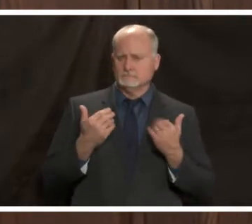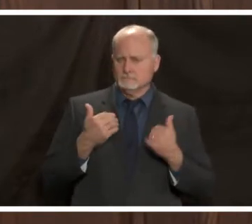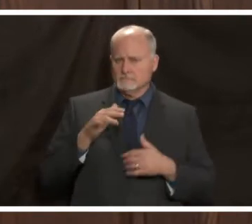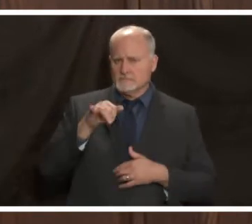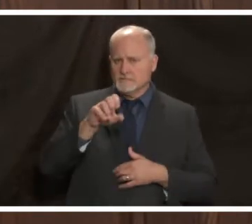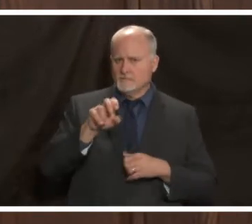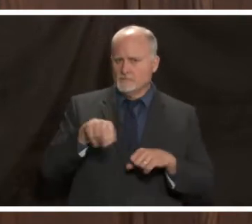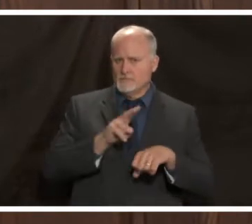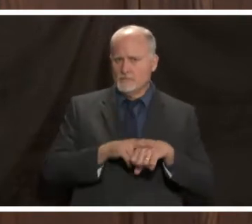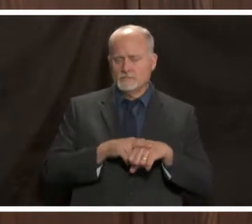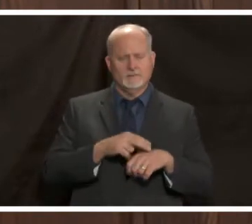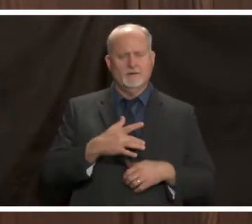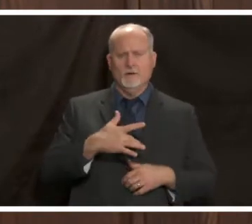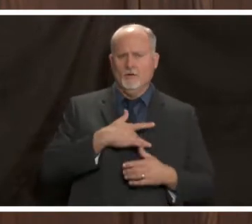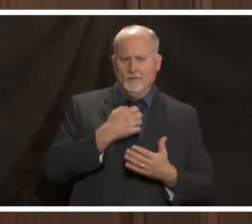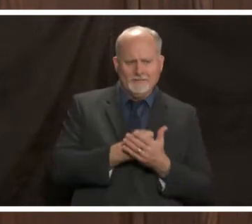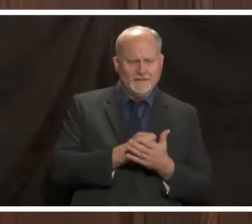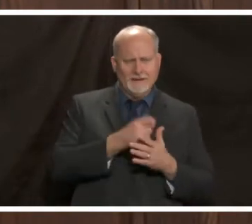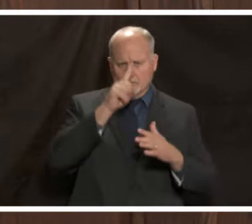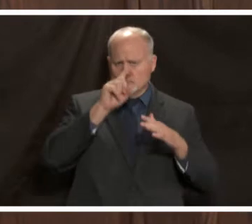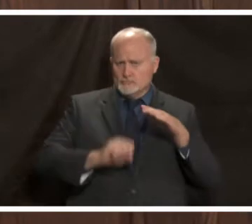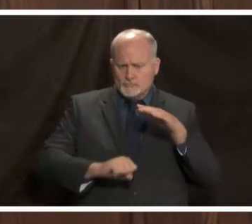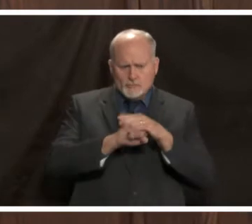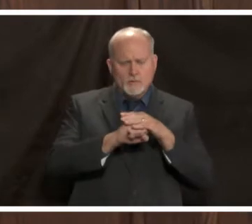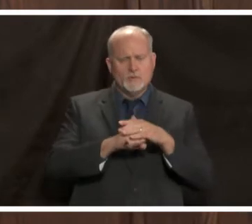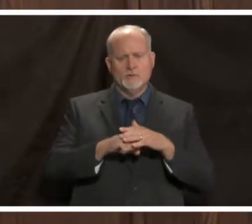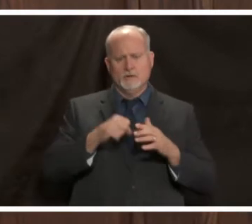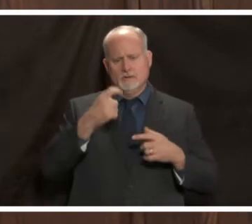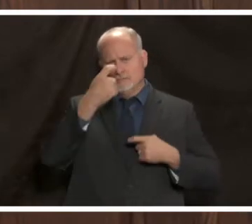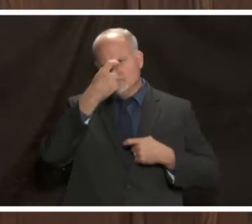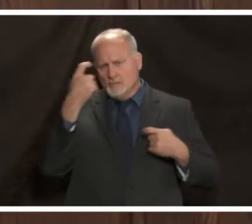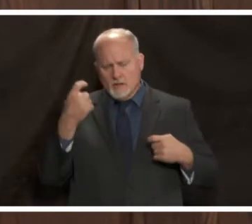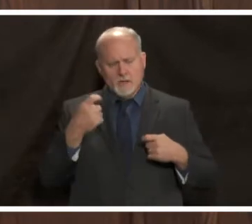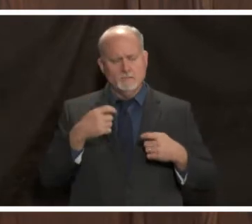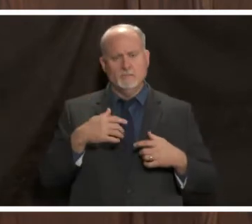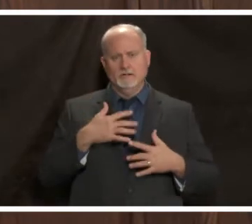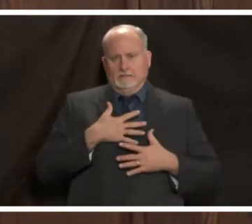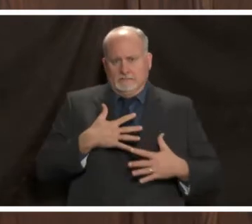things like heart attacks strokes trauma asthma attacks those are things that are emergencies